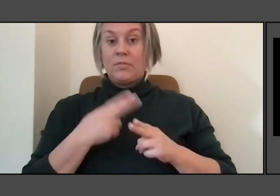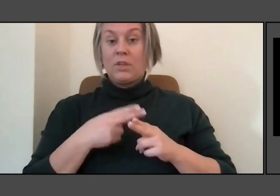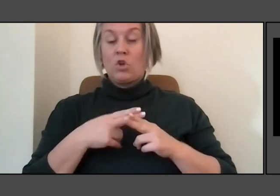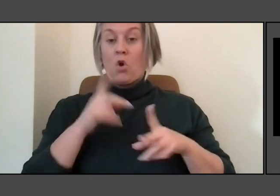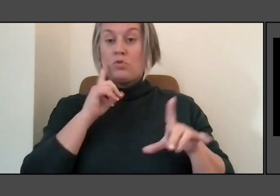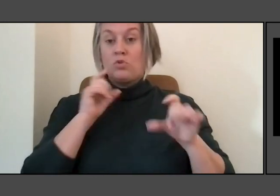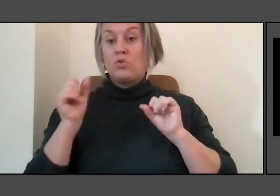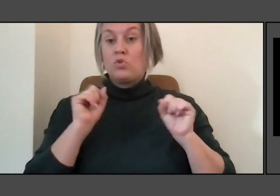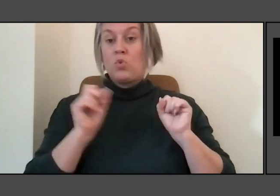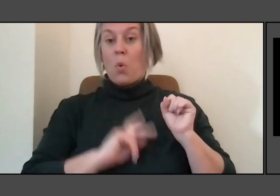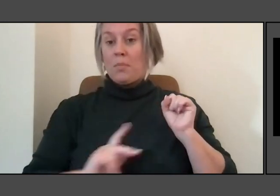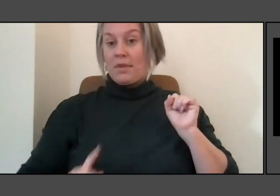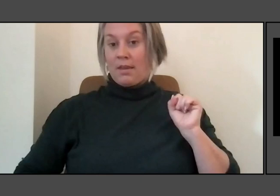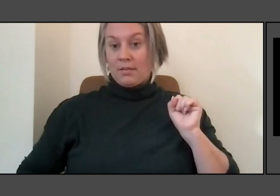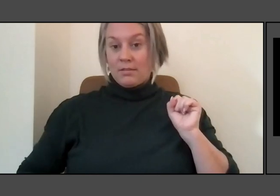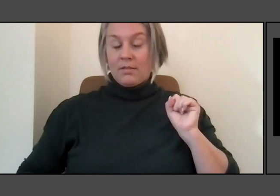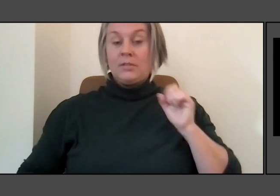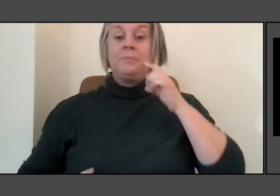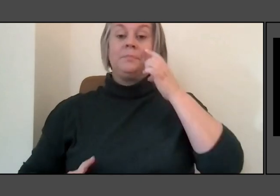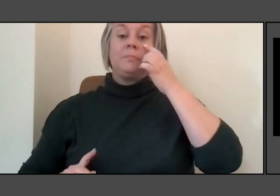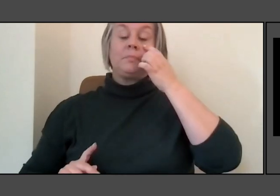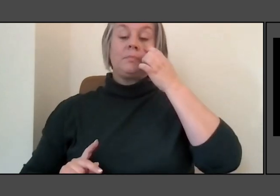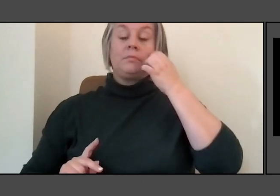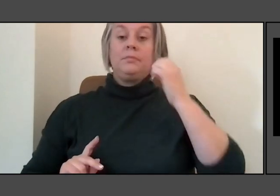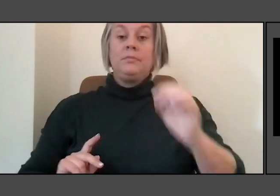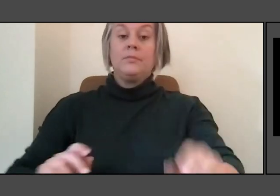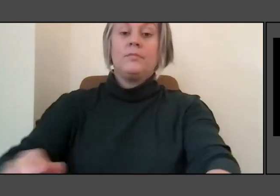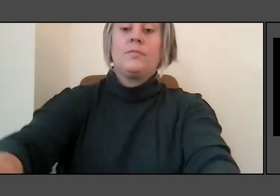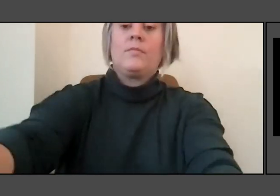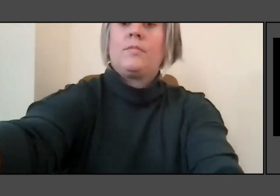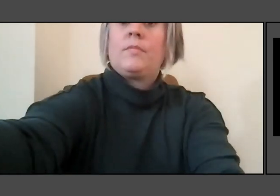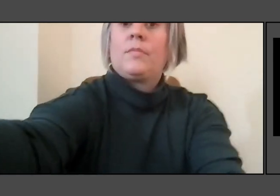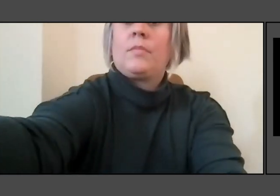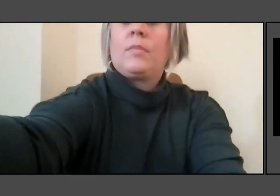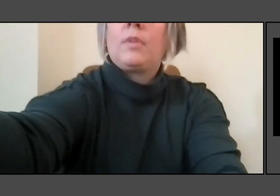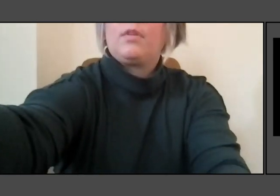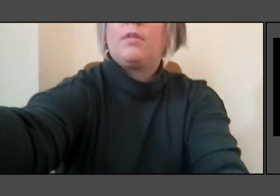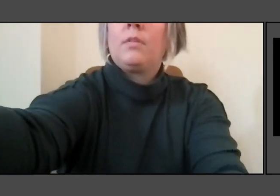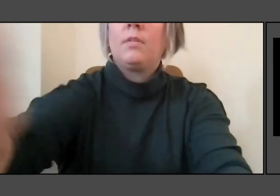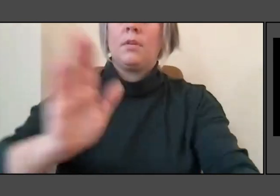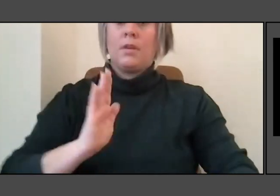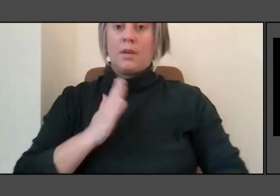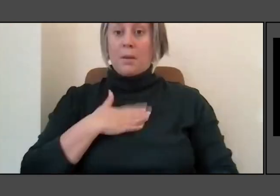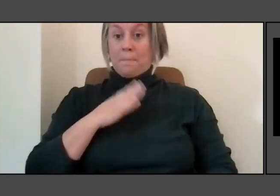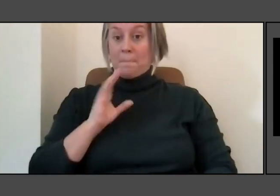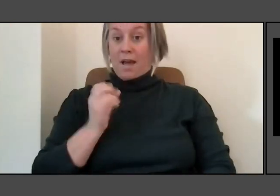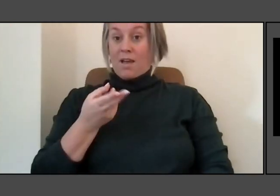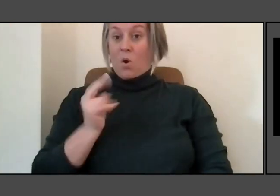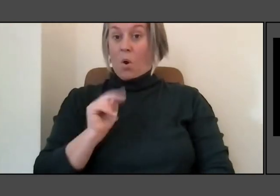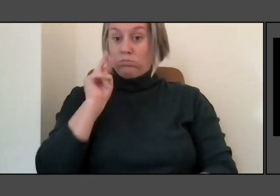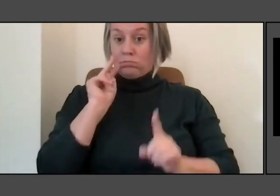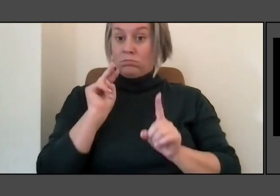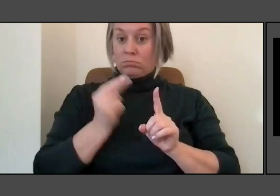I was not just bringing my own esthetic, but I was responding and reading The Far Hills.